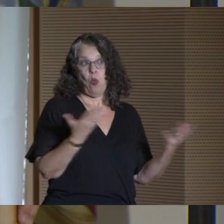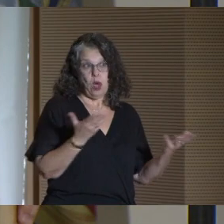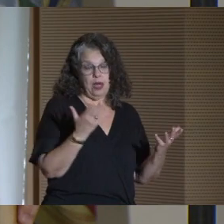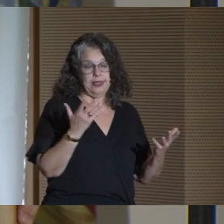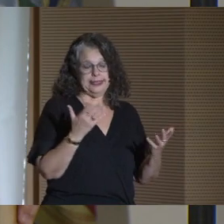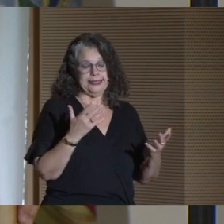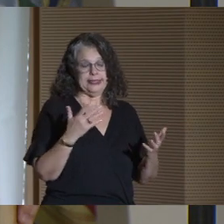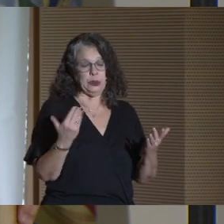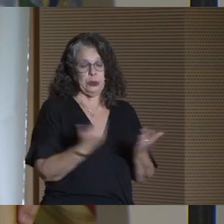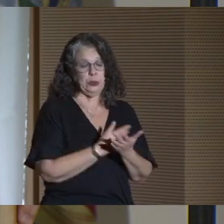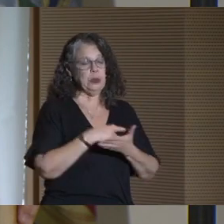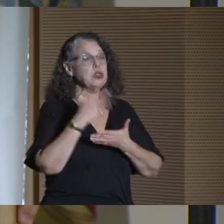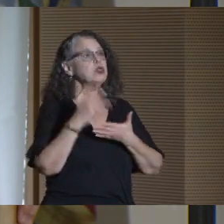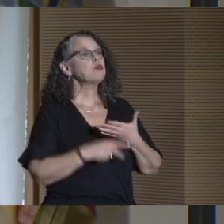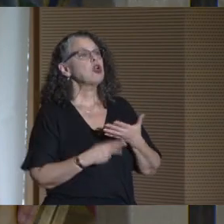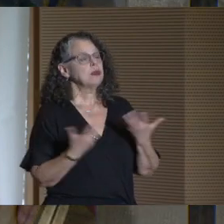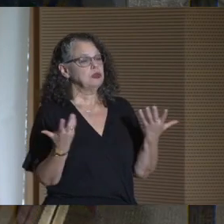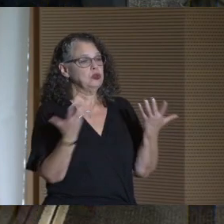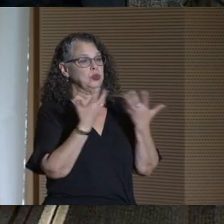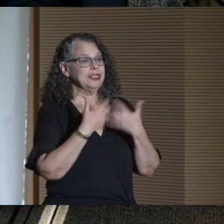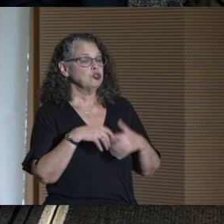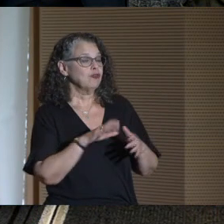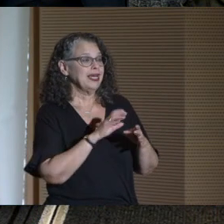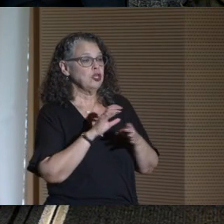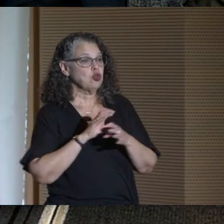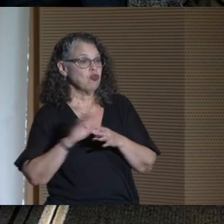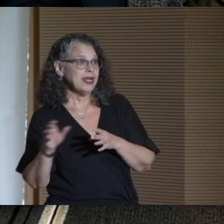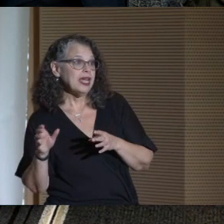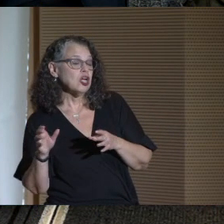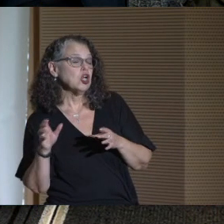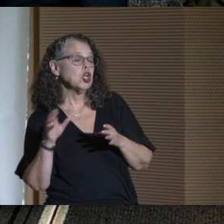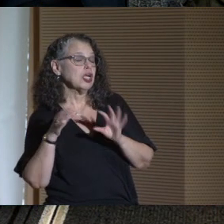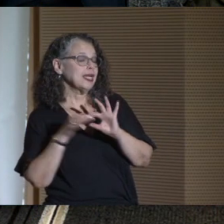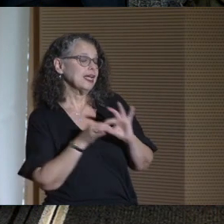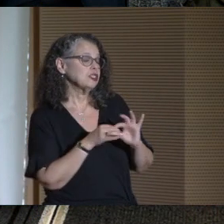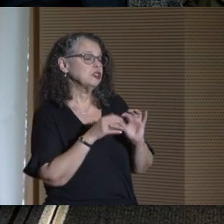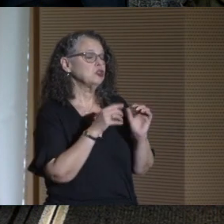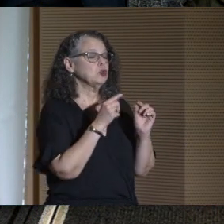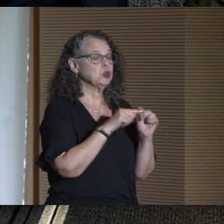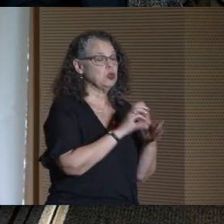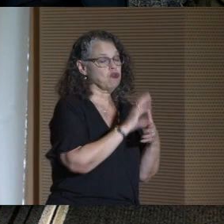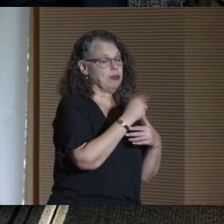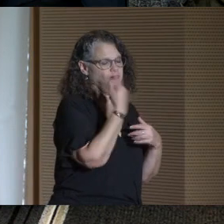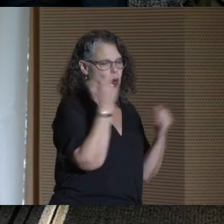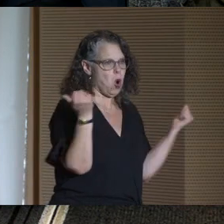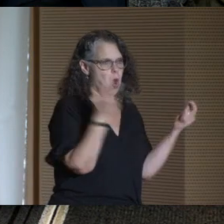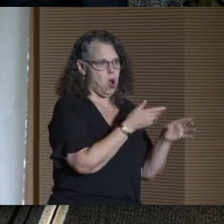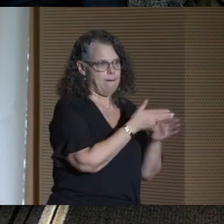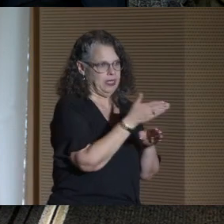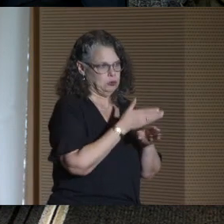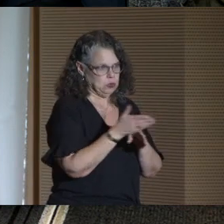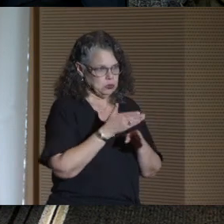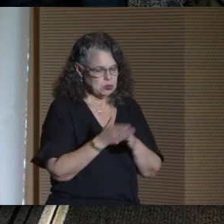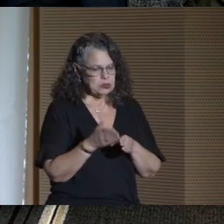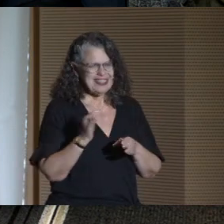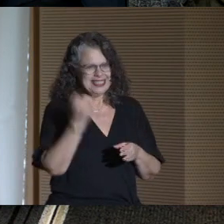is an exciting new initiative to integrate career connections into the curriculum for all majors.